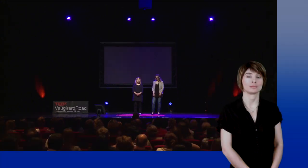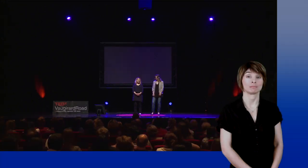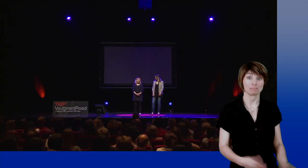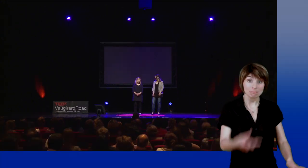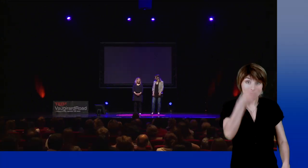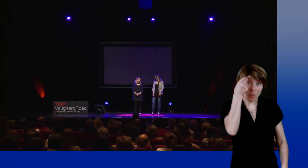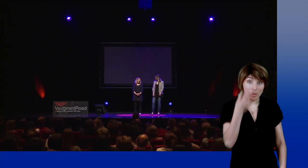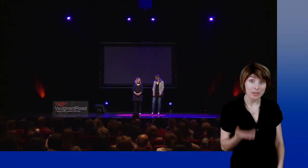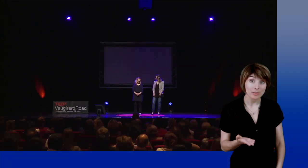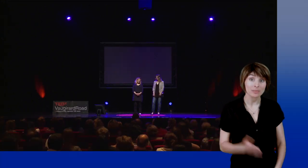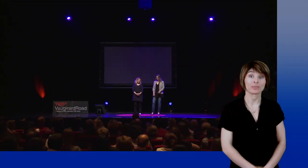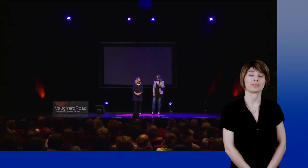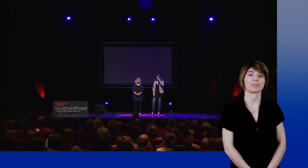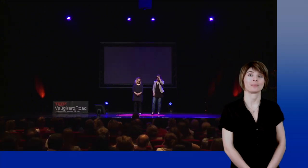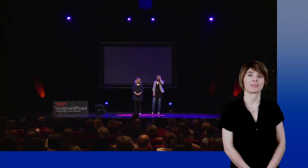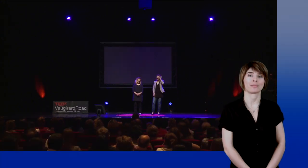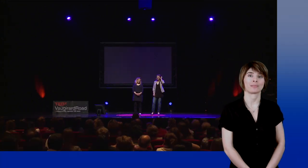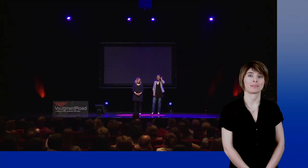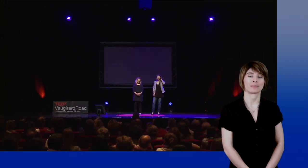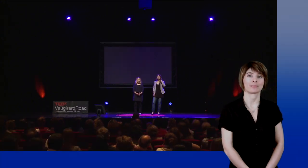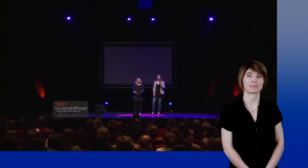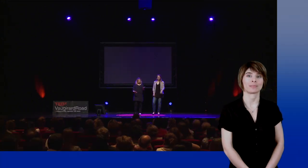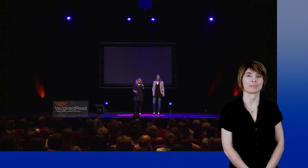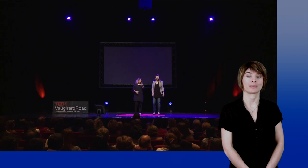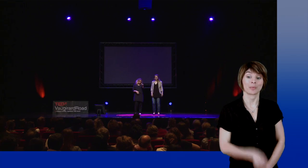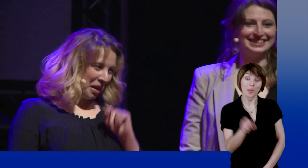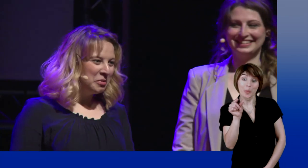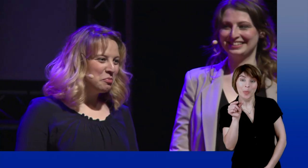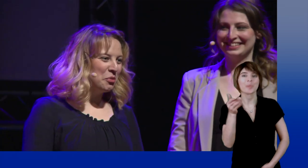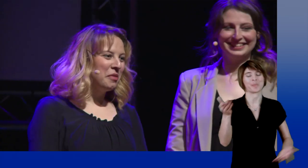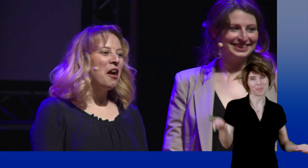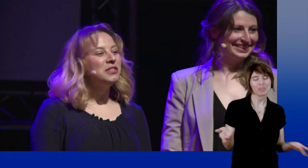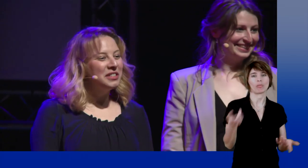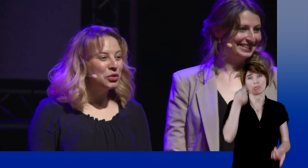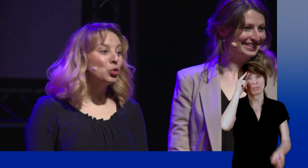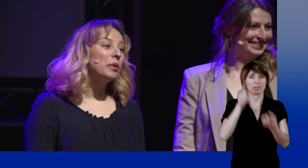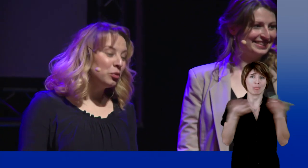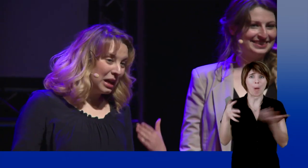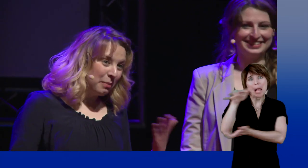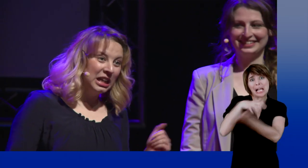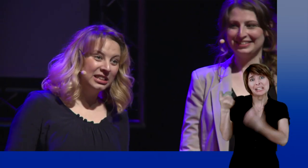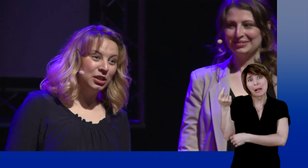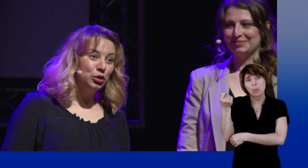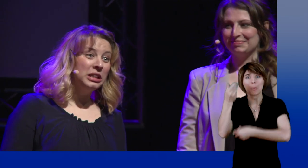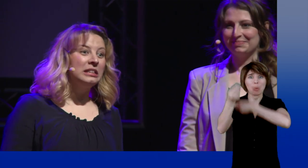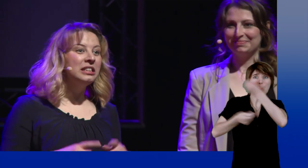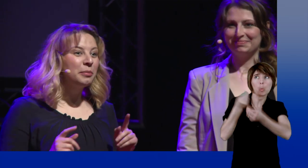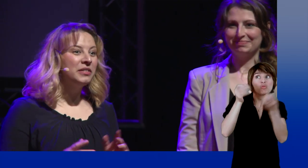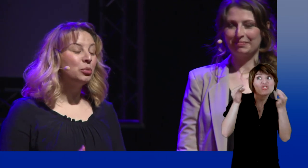Did you undestand what we just said? A little bit. You surely did understand we weren't talking about the crisis,